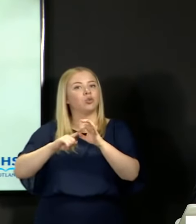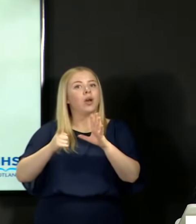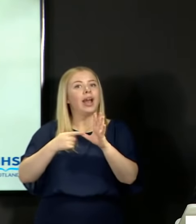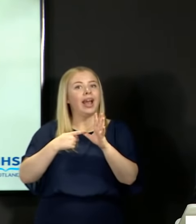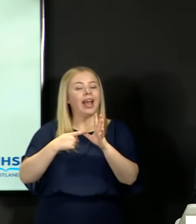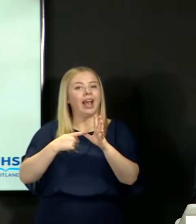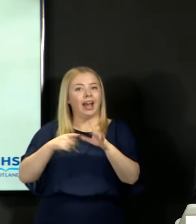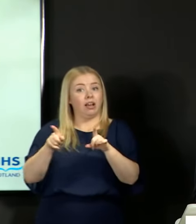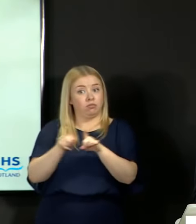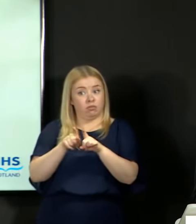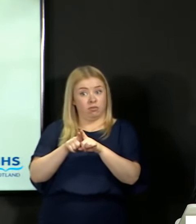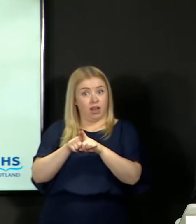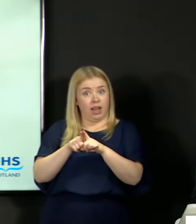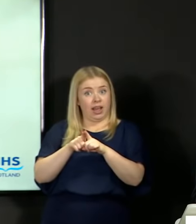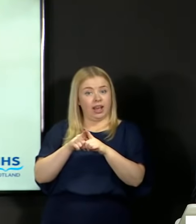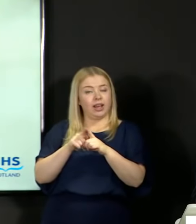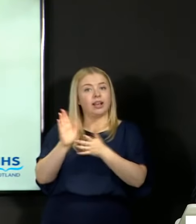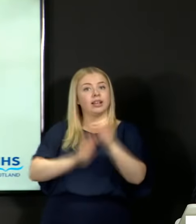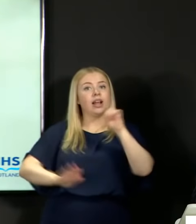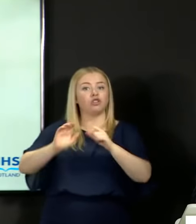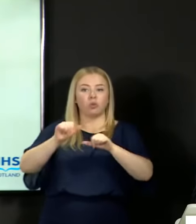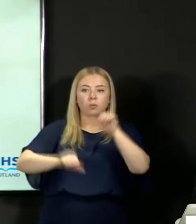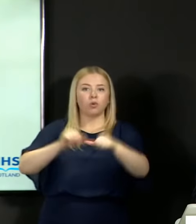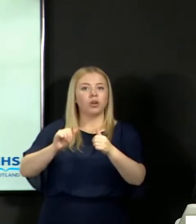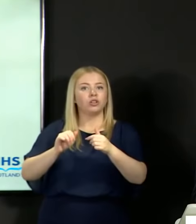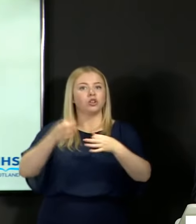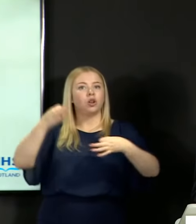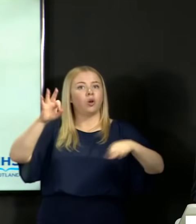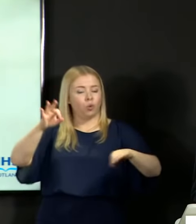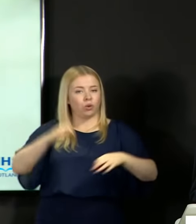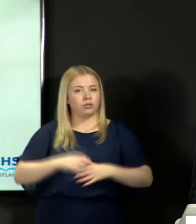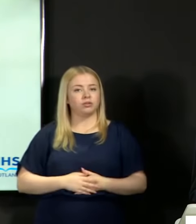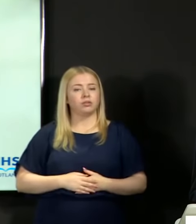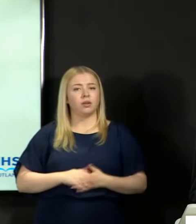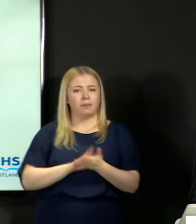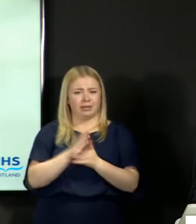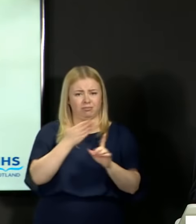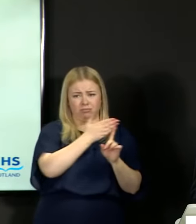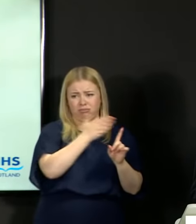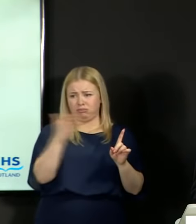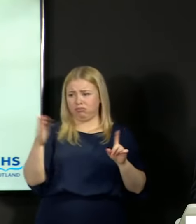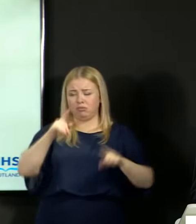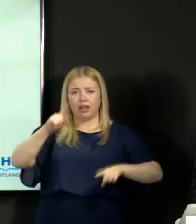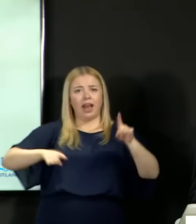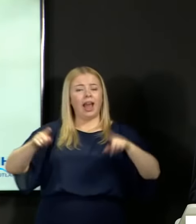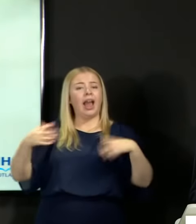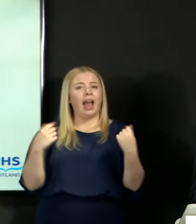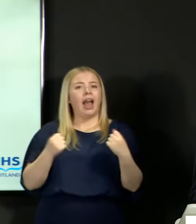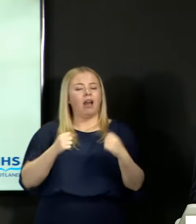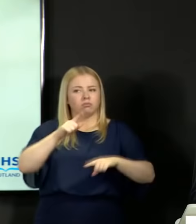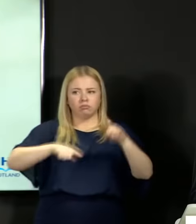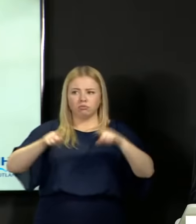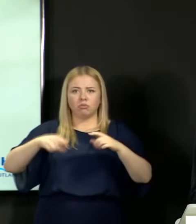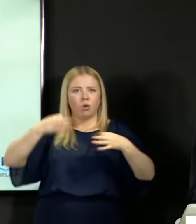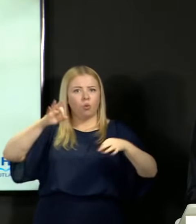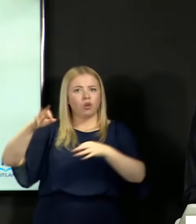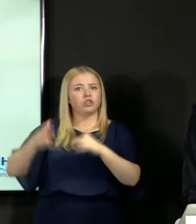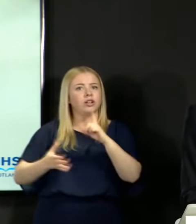and this is in addition to successes across a range of awards which are achieved across the year by our young people.